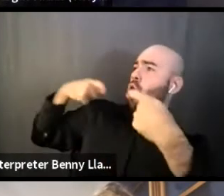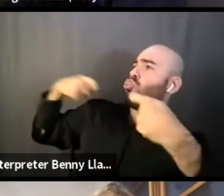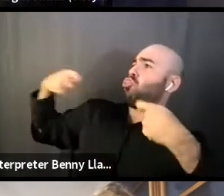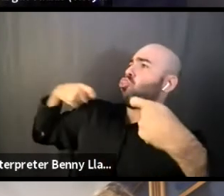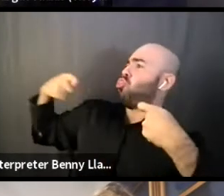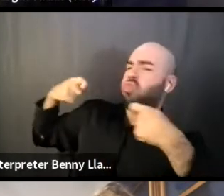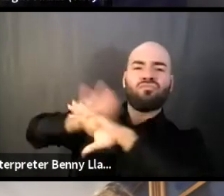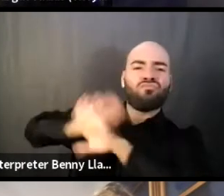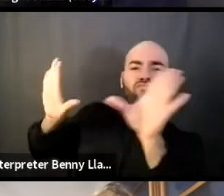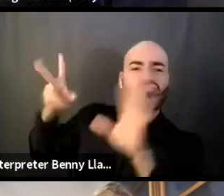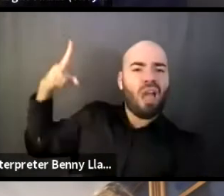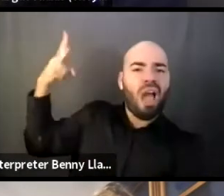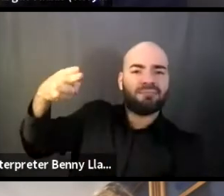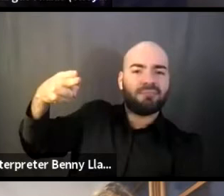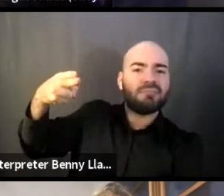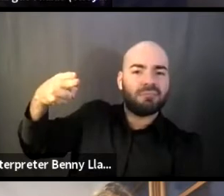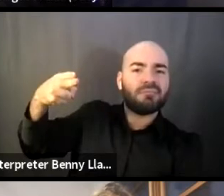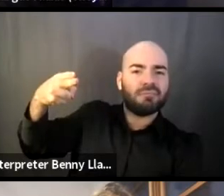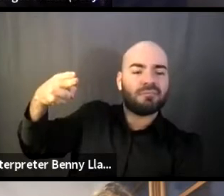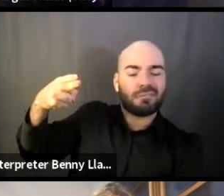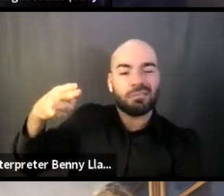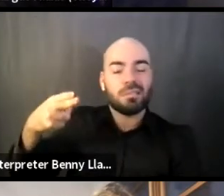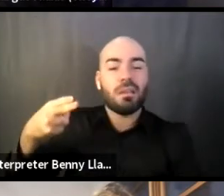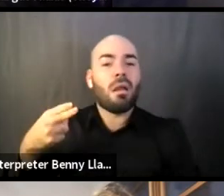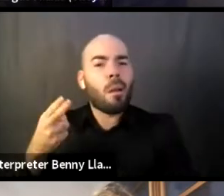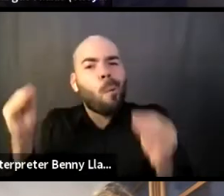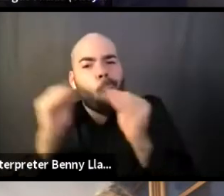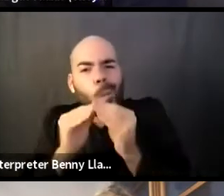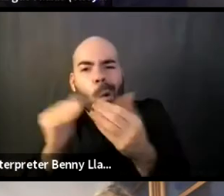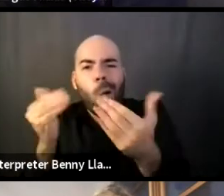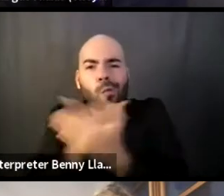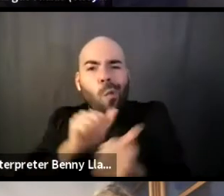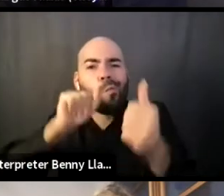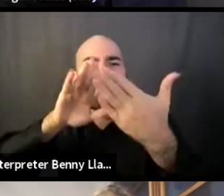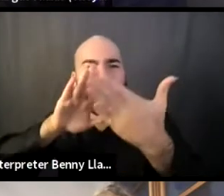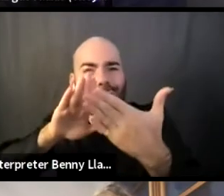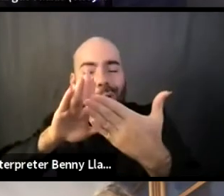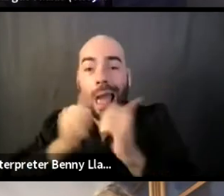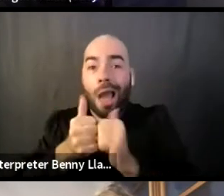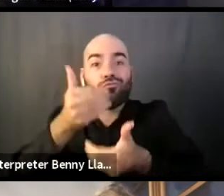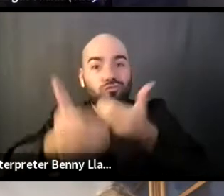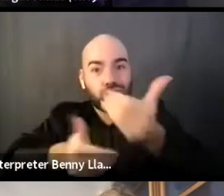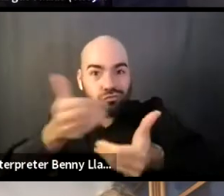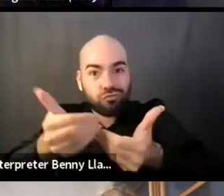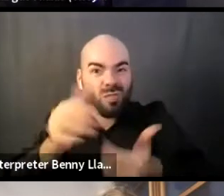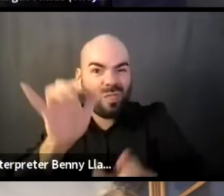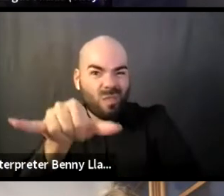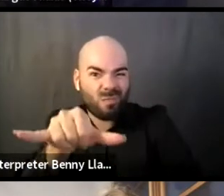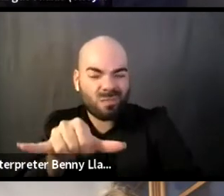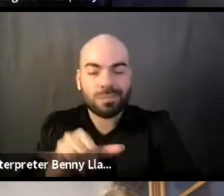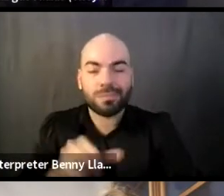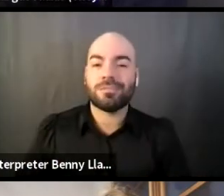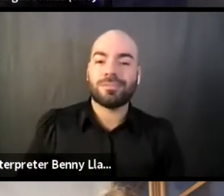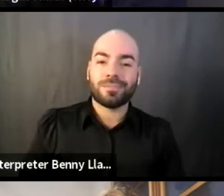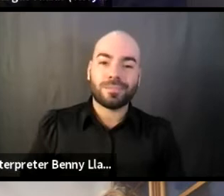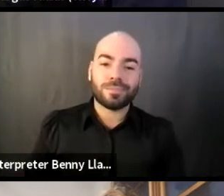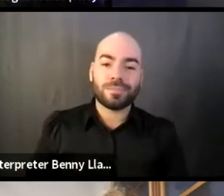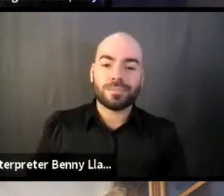And I don't know, allow us to see like a new way of being as we move forward, artistically and collaboratively. Absolutely.